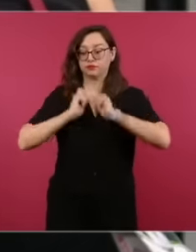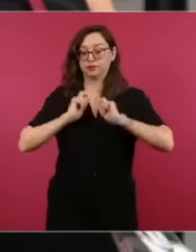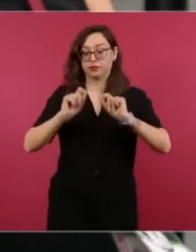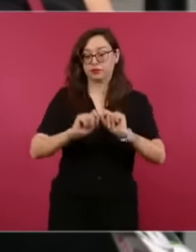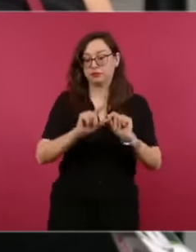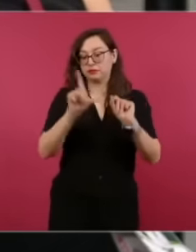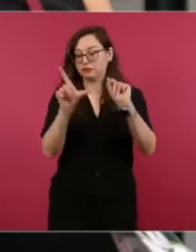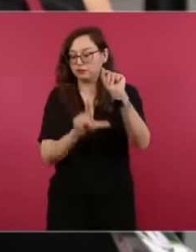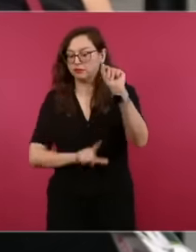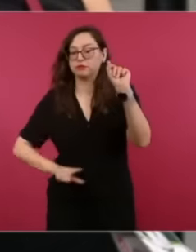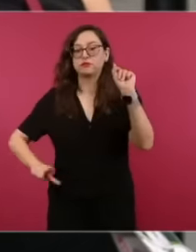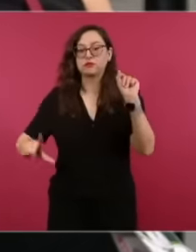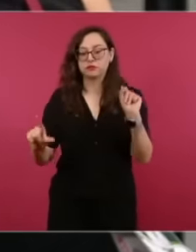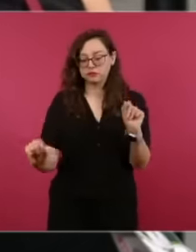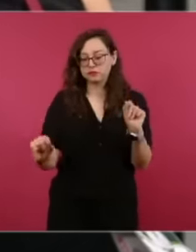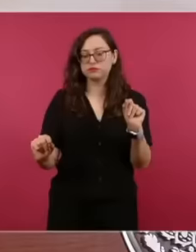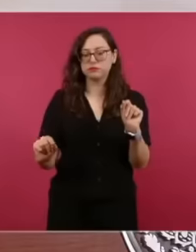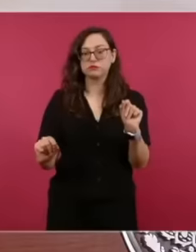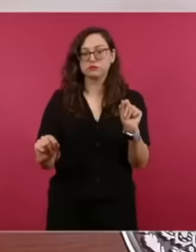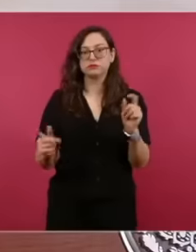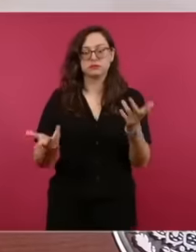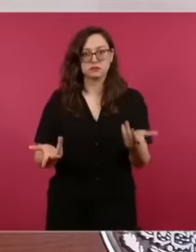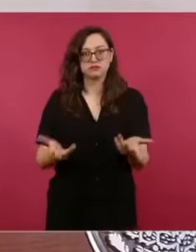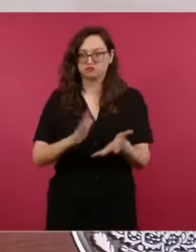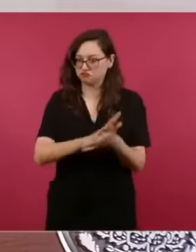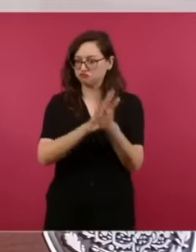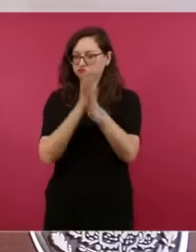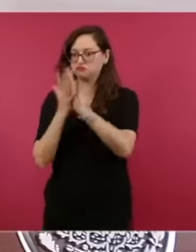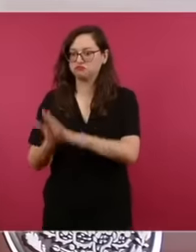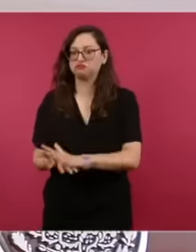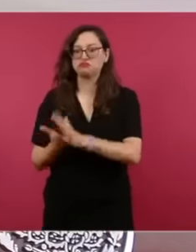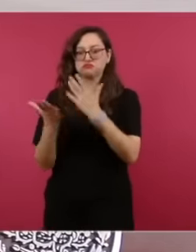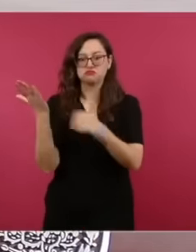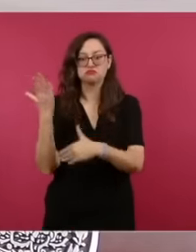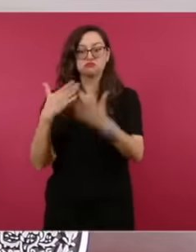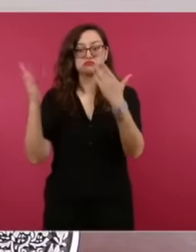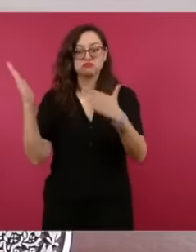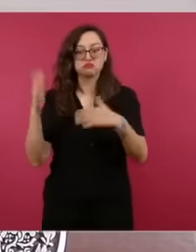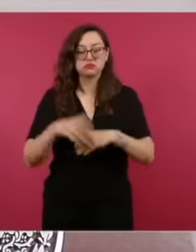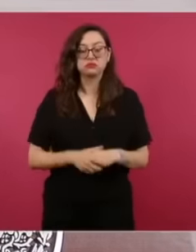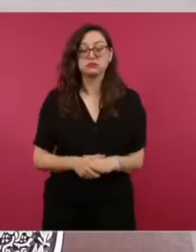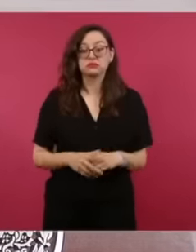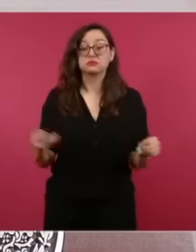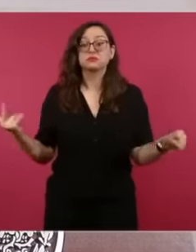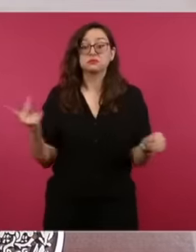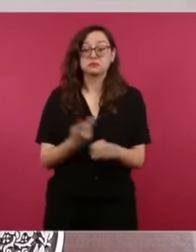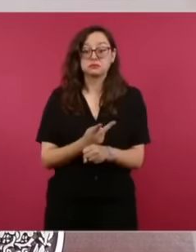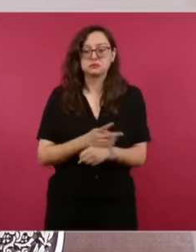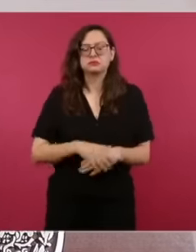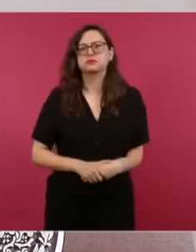catastrophic reality